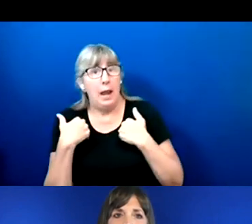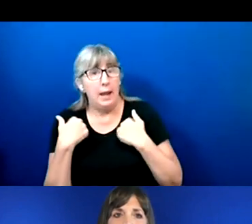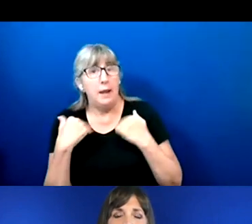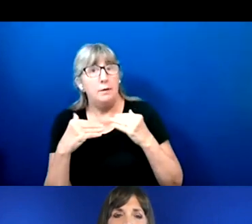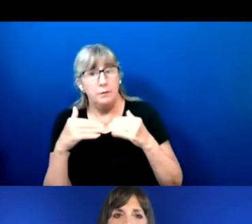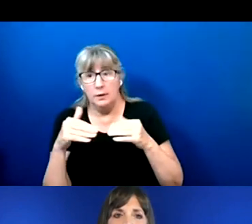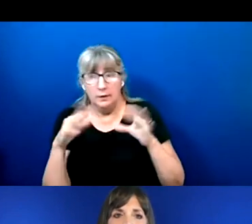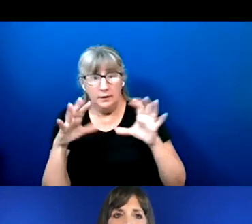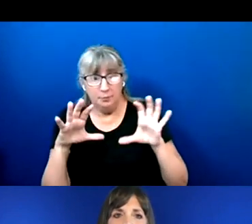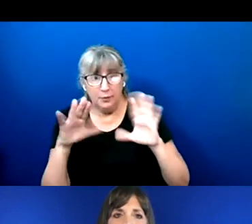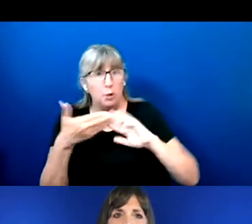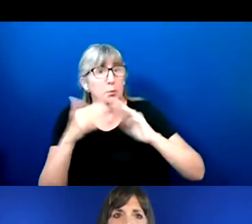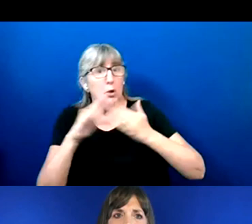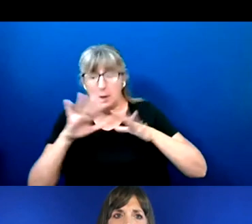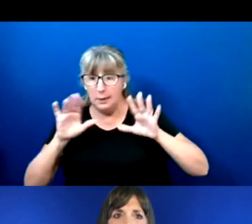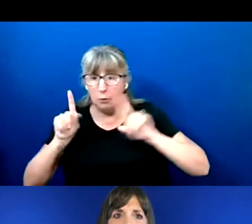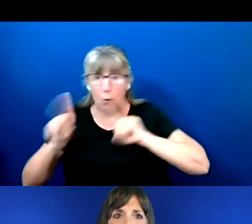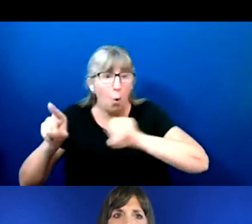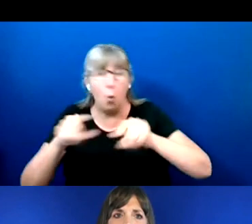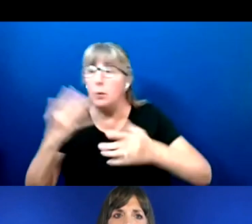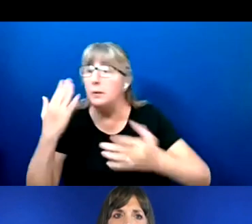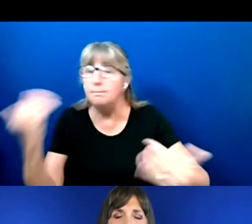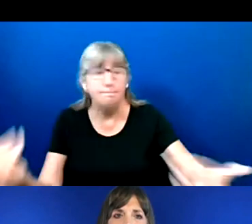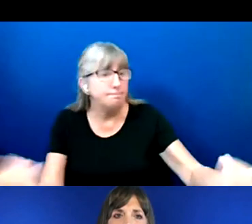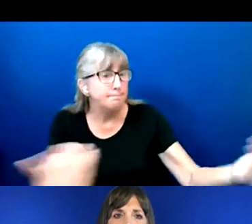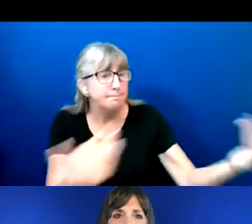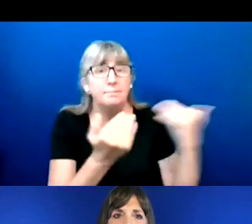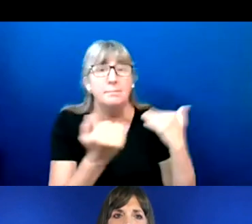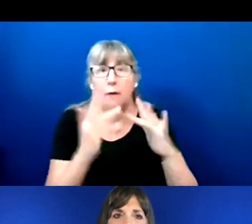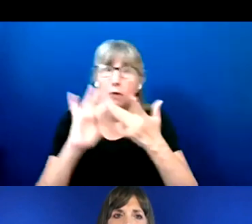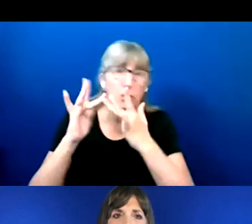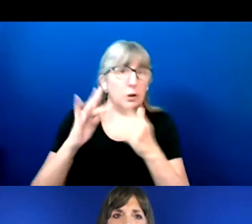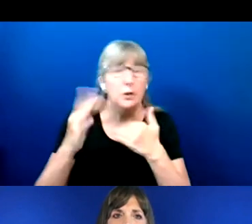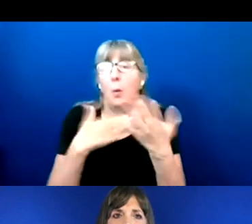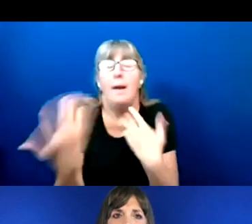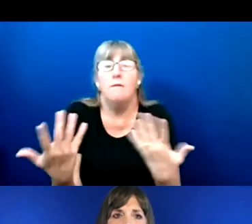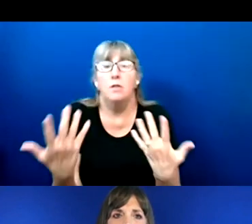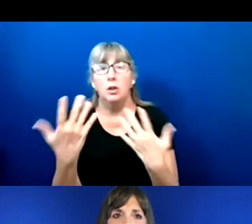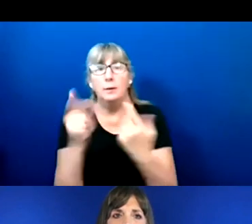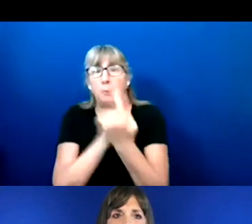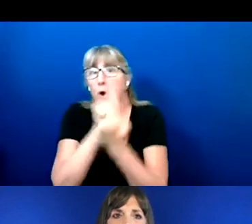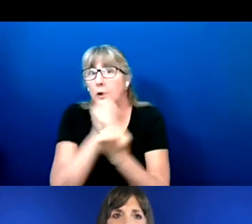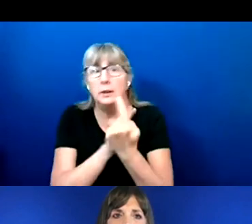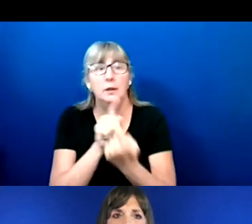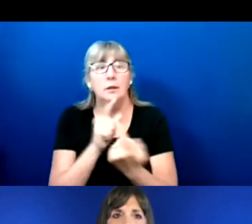their communities virtually if need be, you know, and in person when we're able to hear